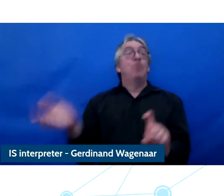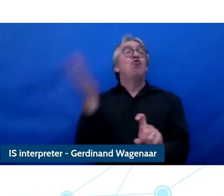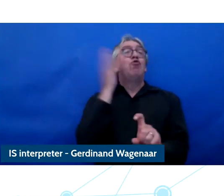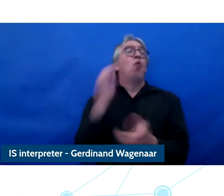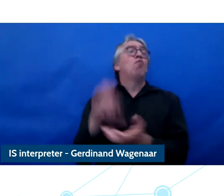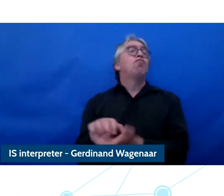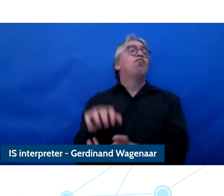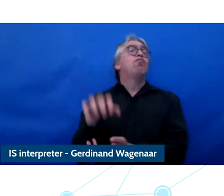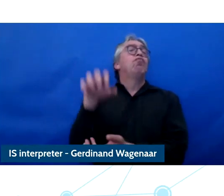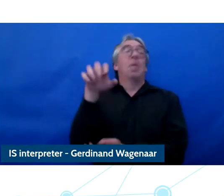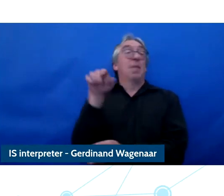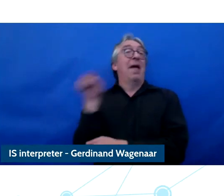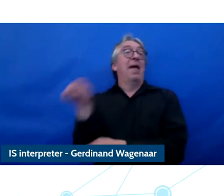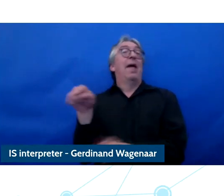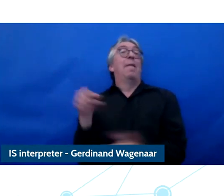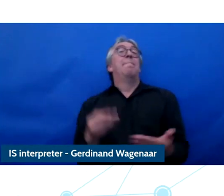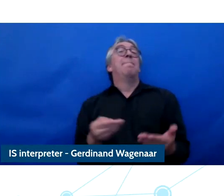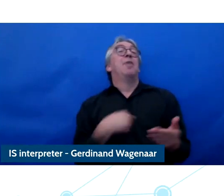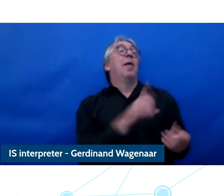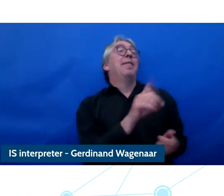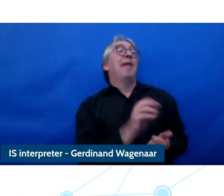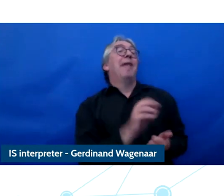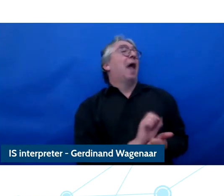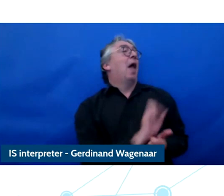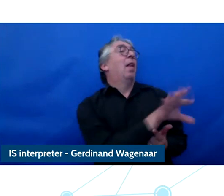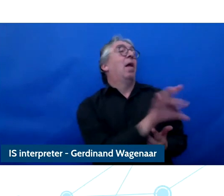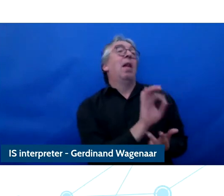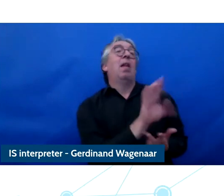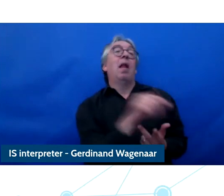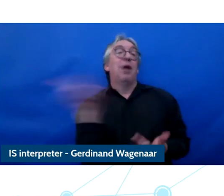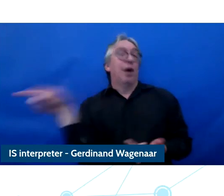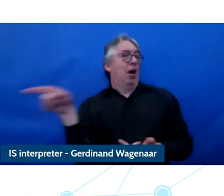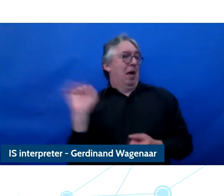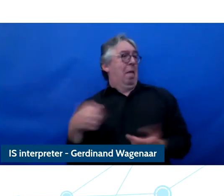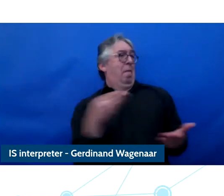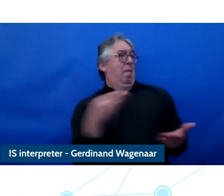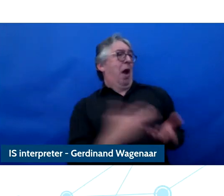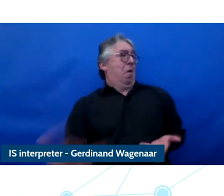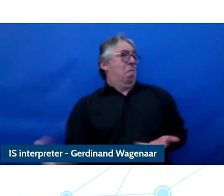and other and others and all of is that data broken behind the scenes and so I